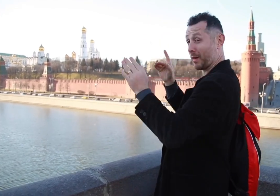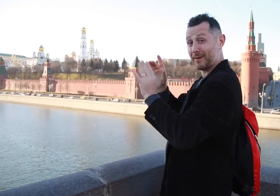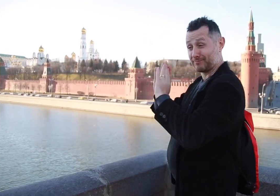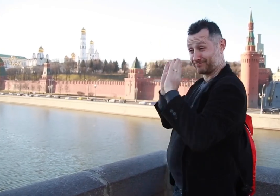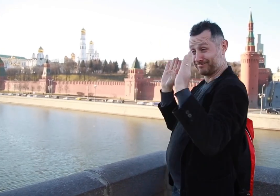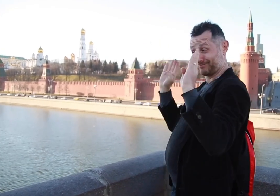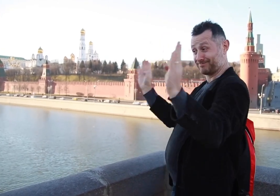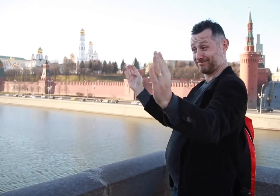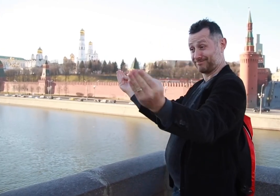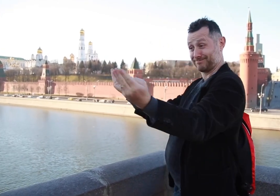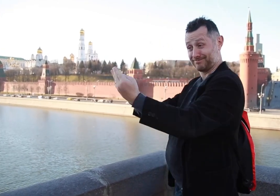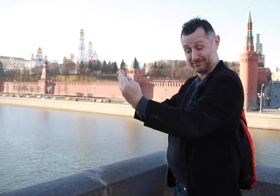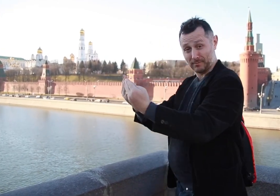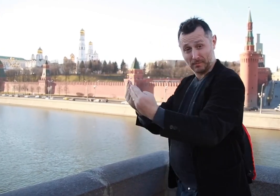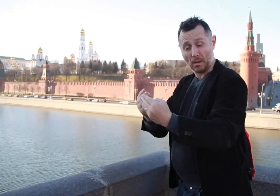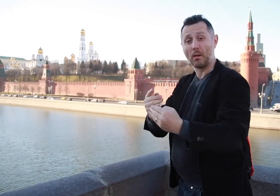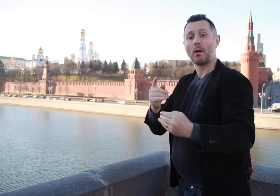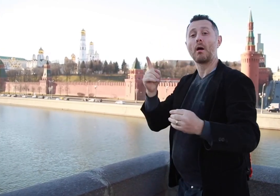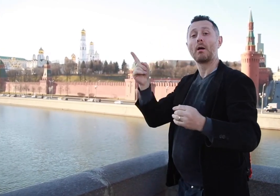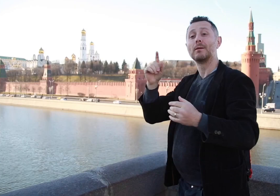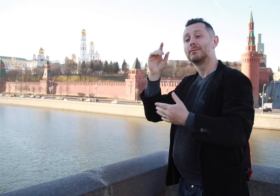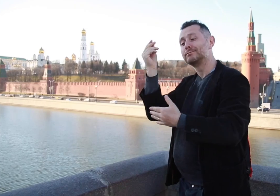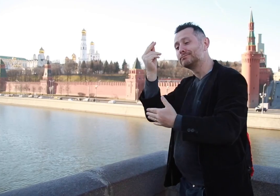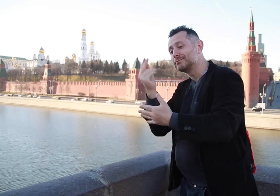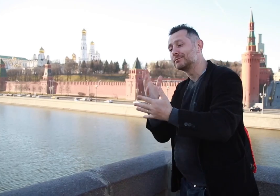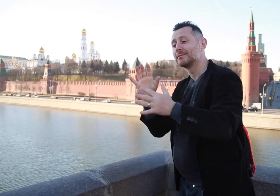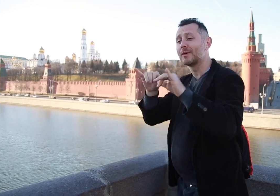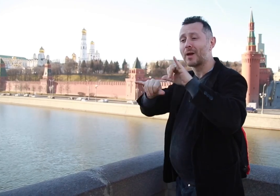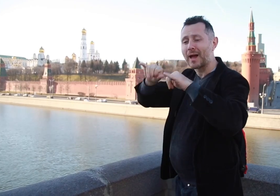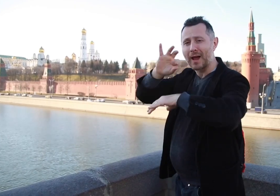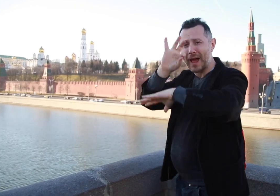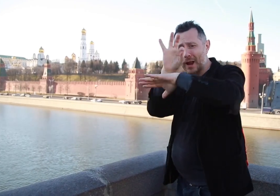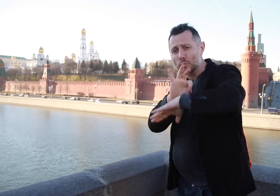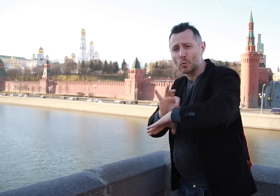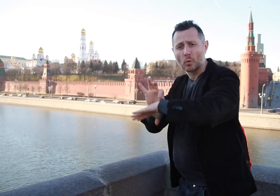engineers were brought from Italy to construct the